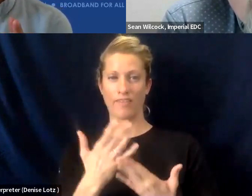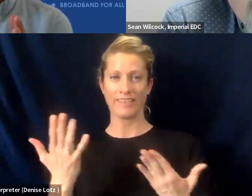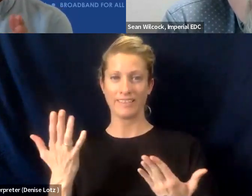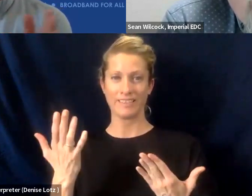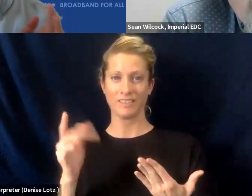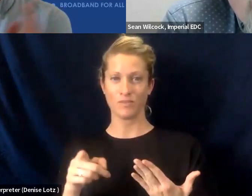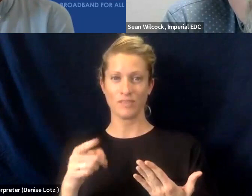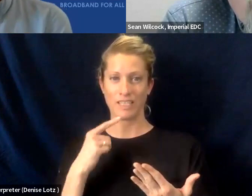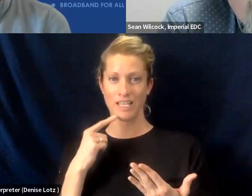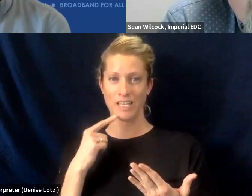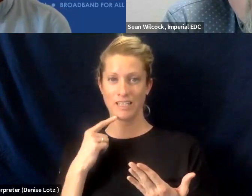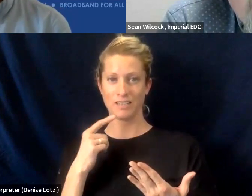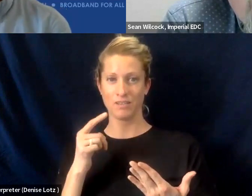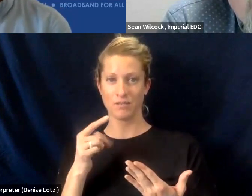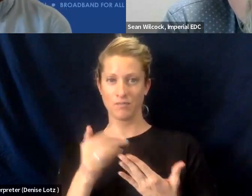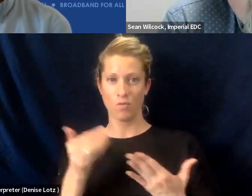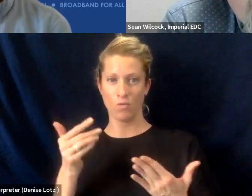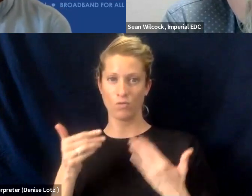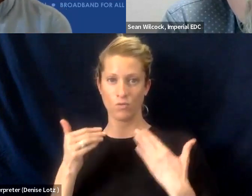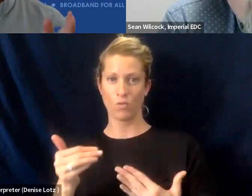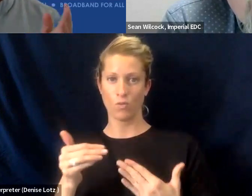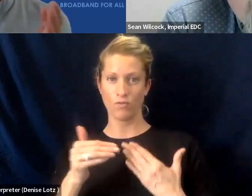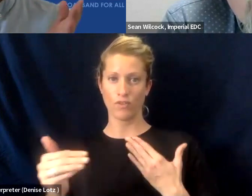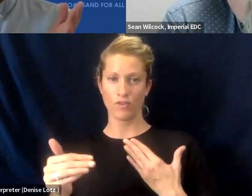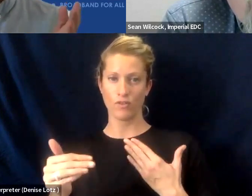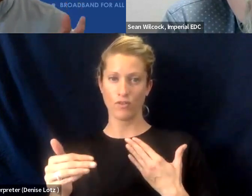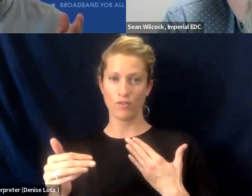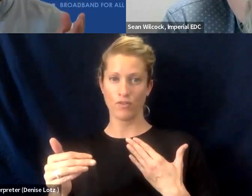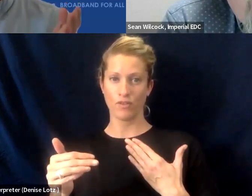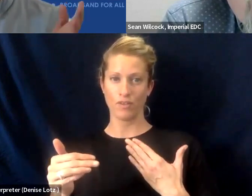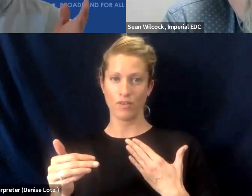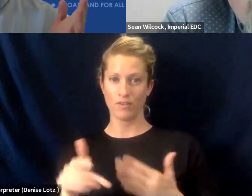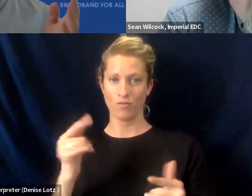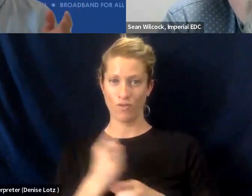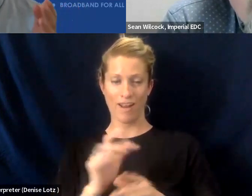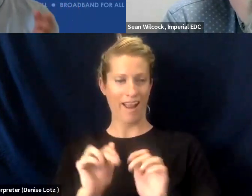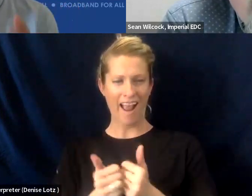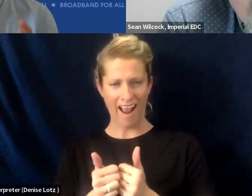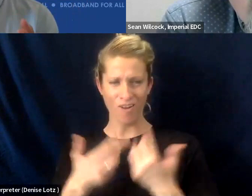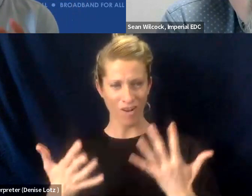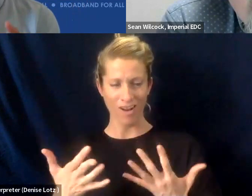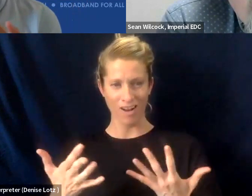you is before you went further, is kind of how right, like, what lessons learned can